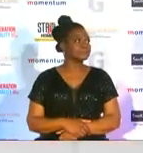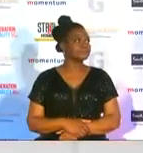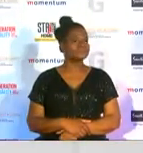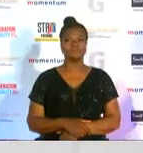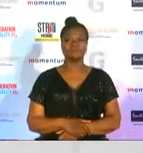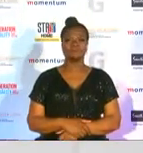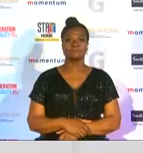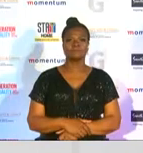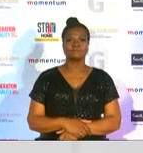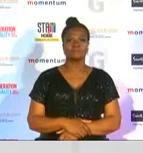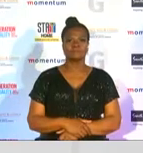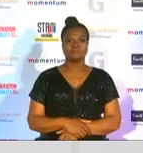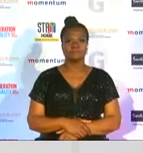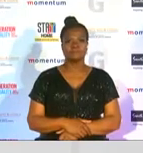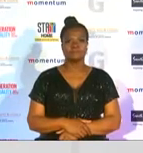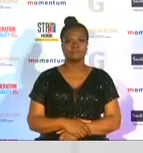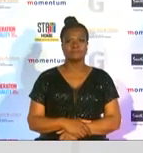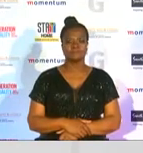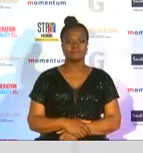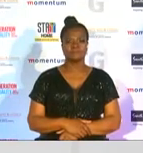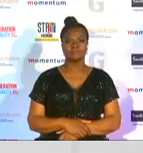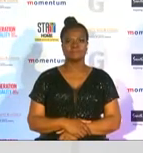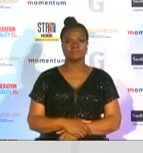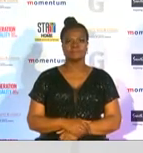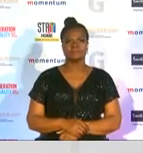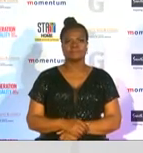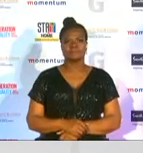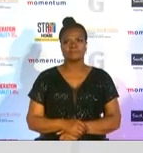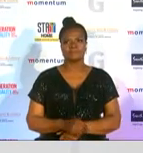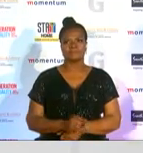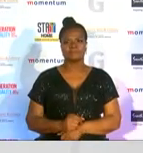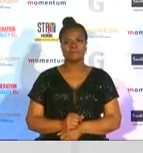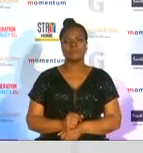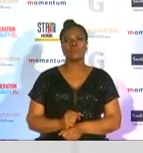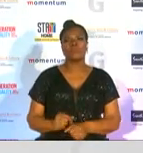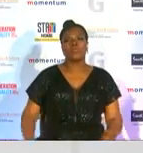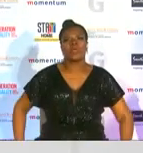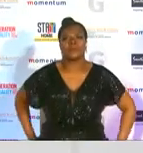here is here is my thing while misery plans to summit more mountains